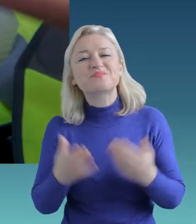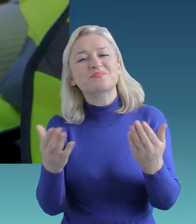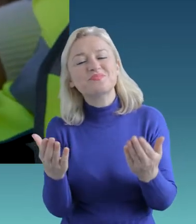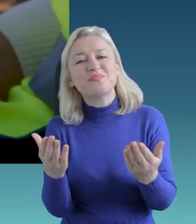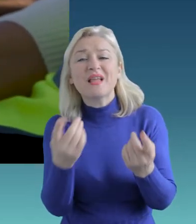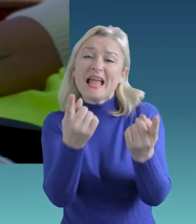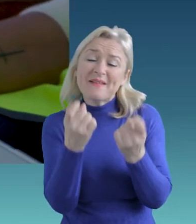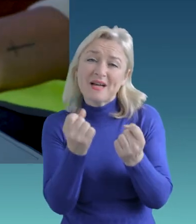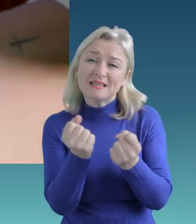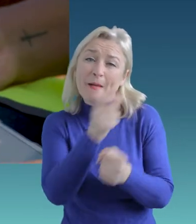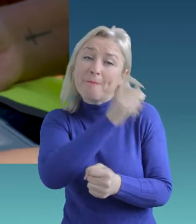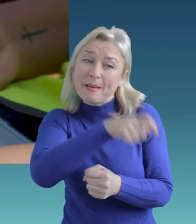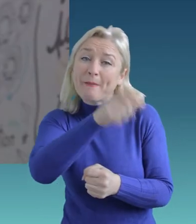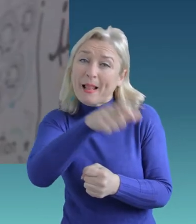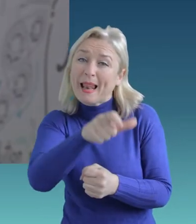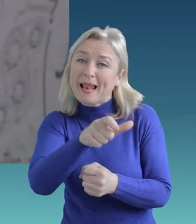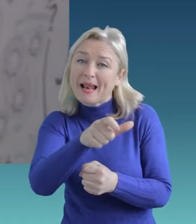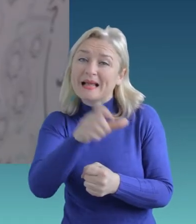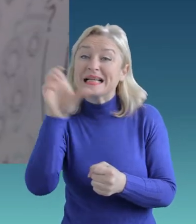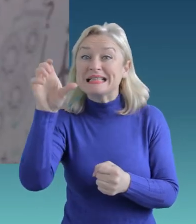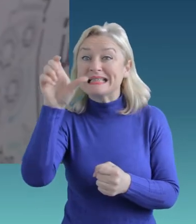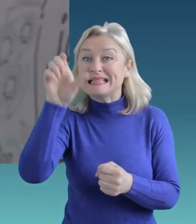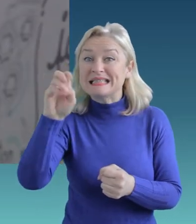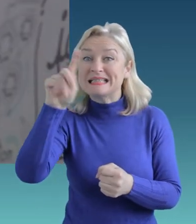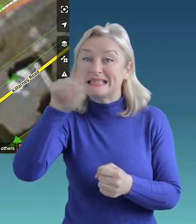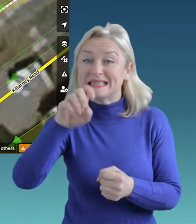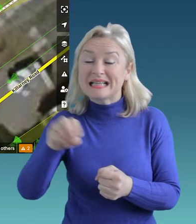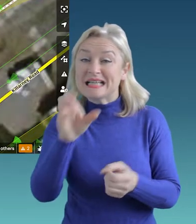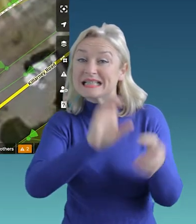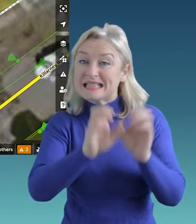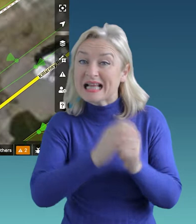We also need citizen scientists to take the data from the photographs and put them into online maps.